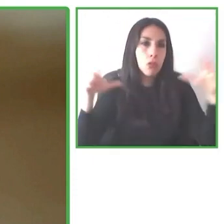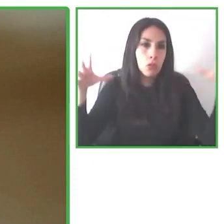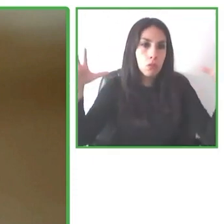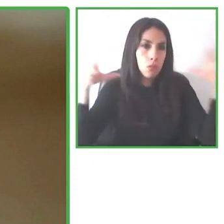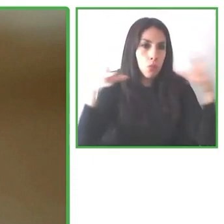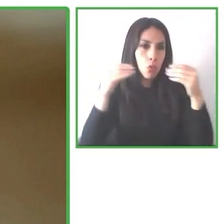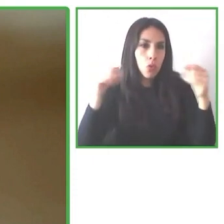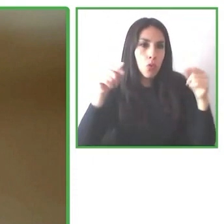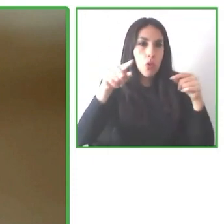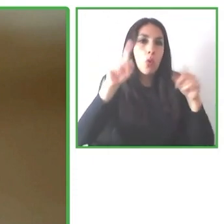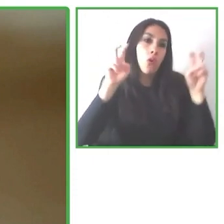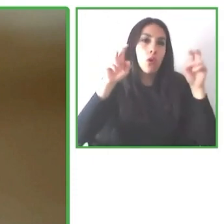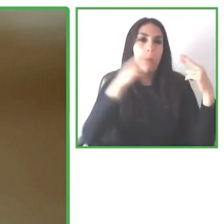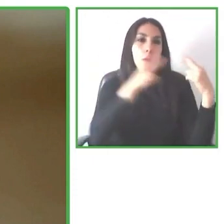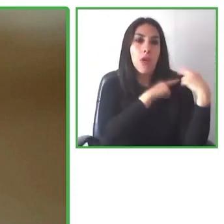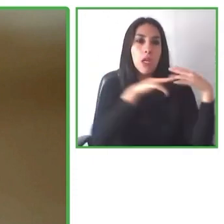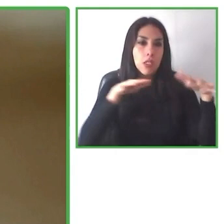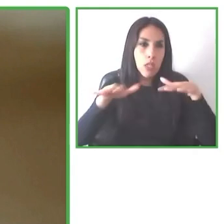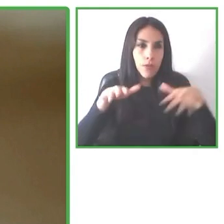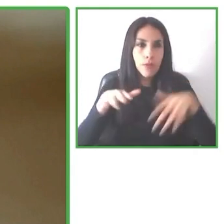accessible tourism.